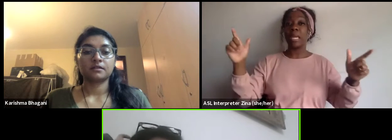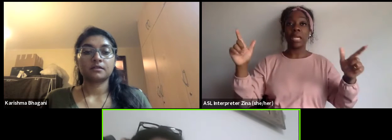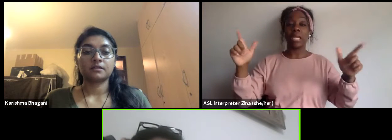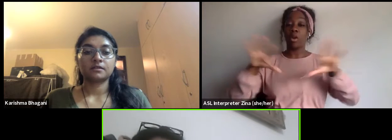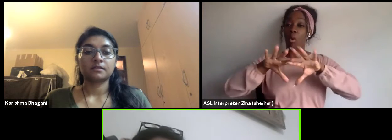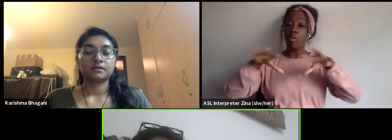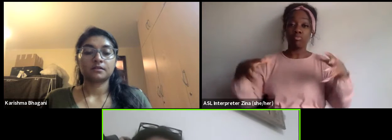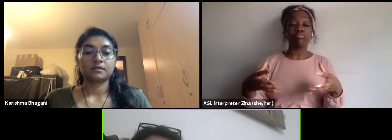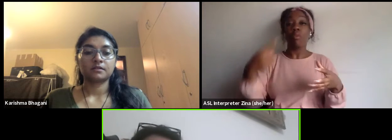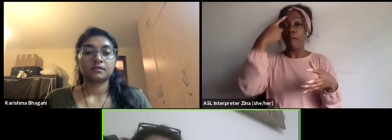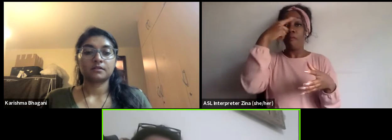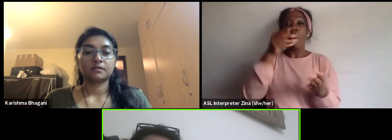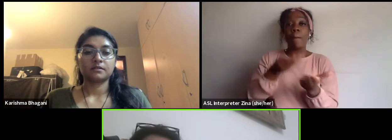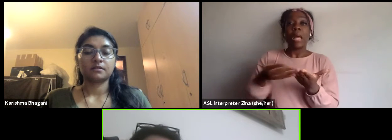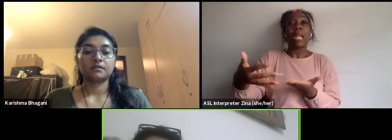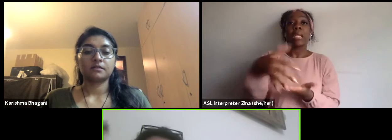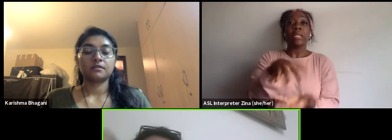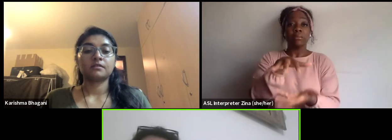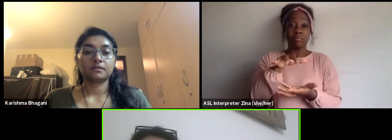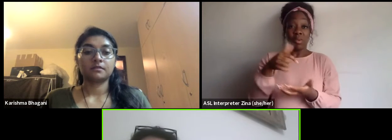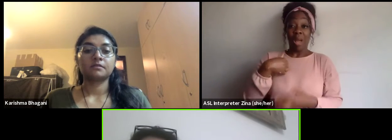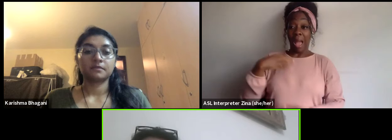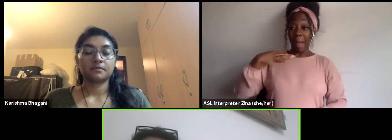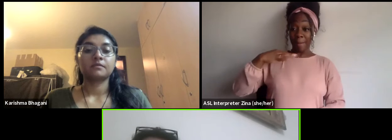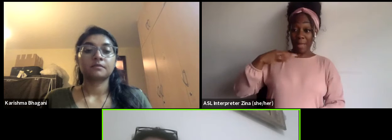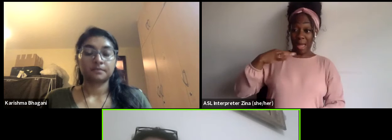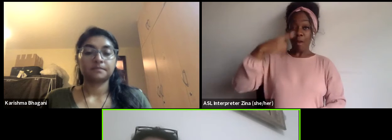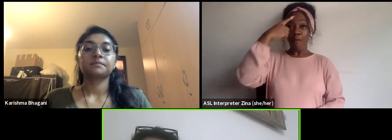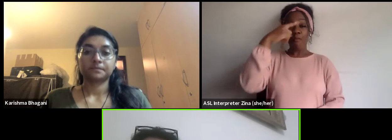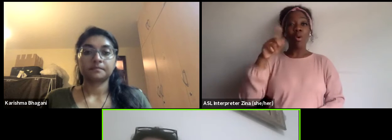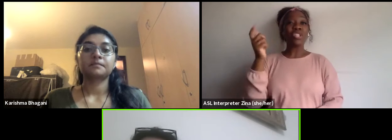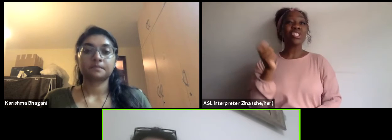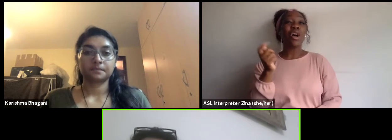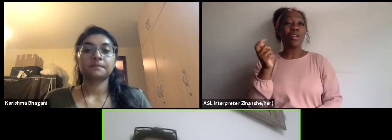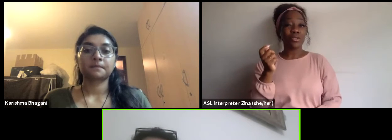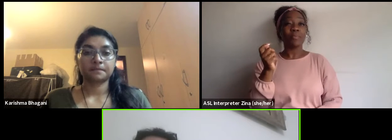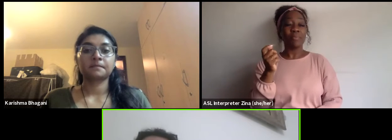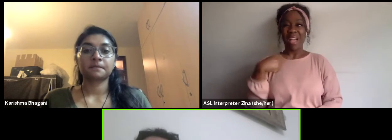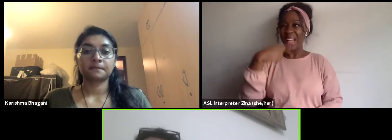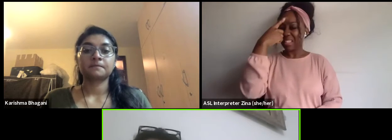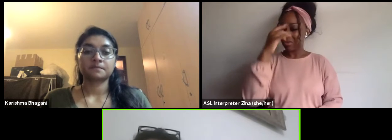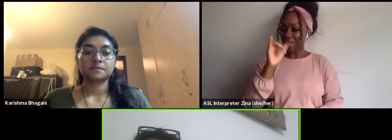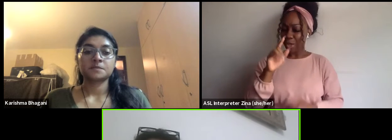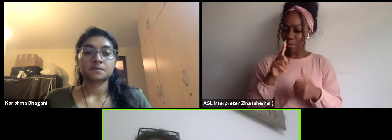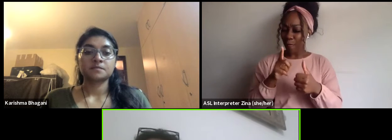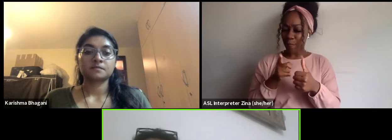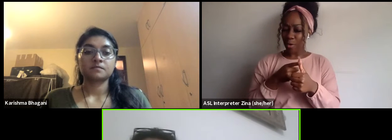I think it was the first call of international fundraising workshop, it was in Malaysia in that time.